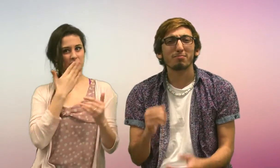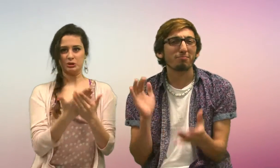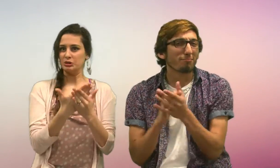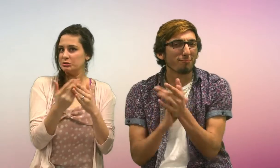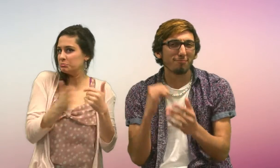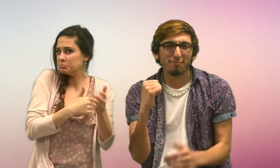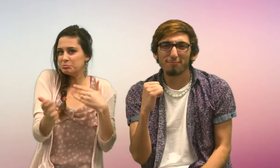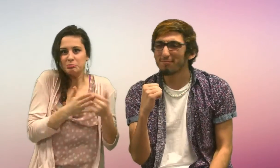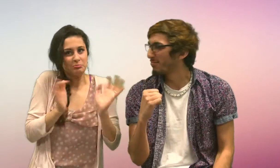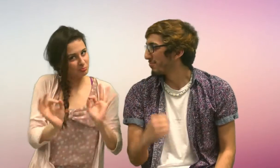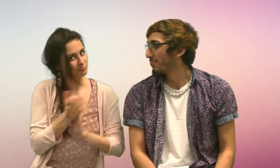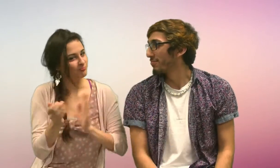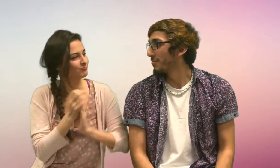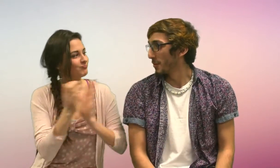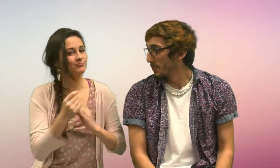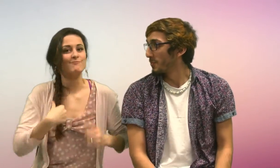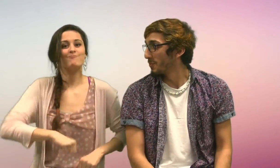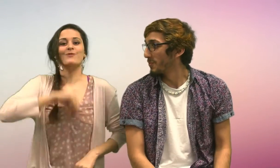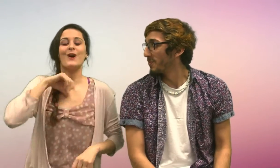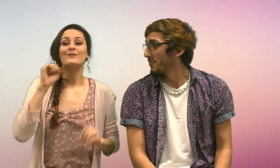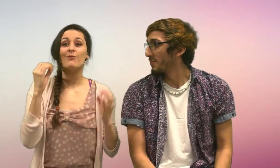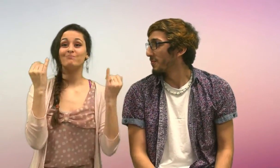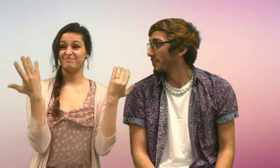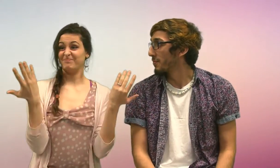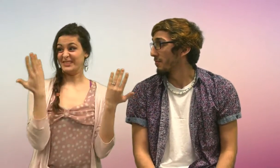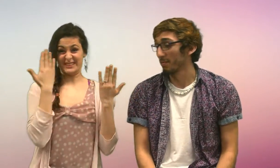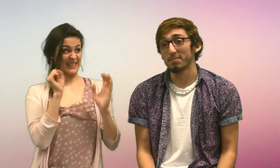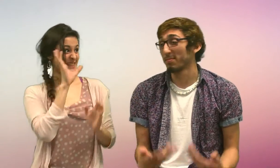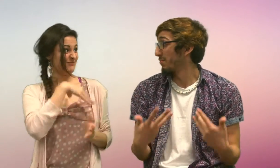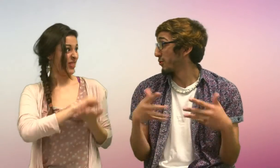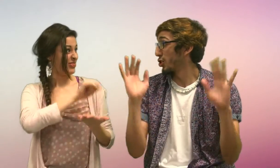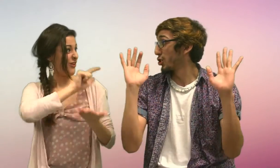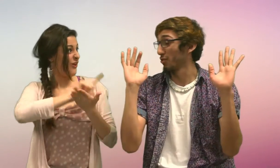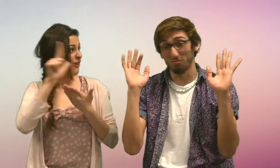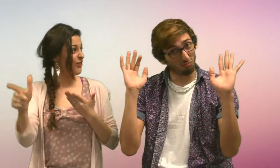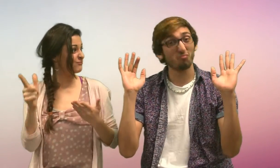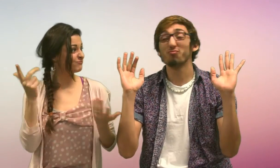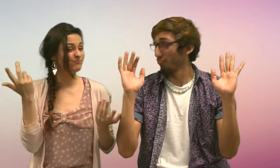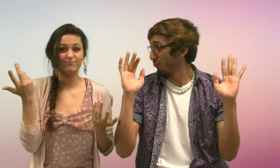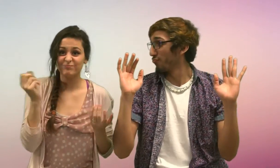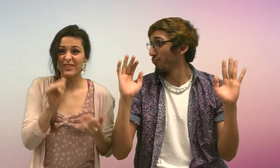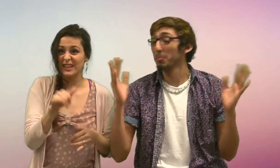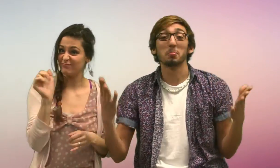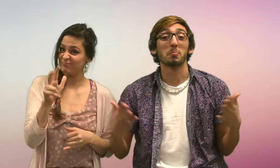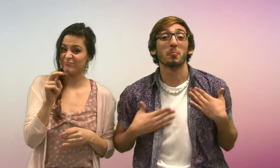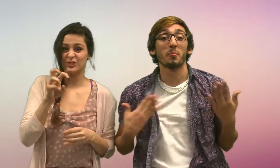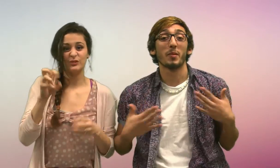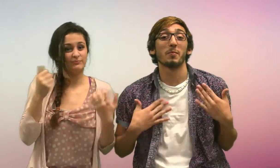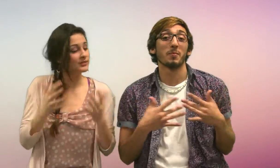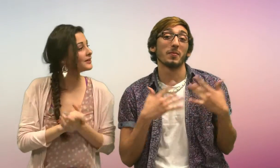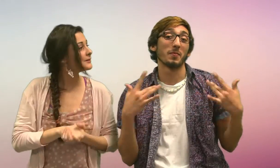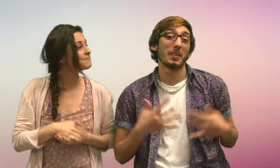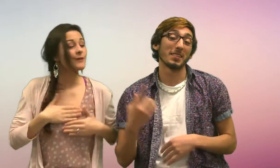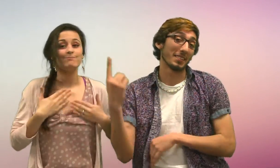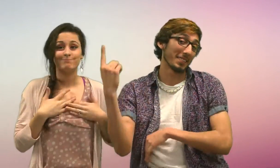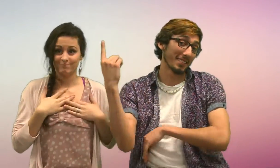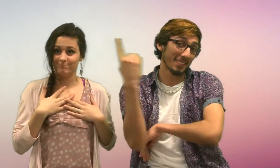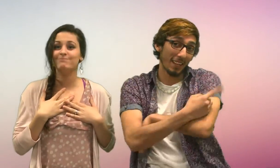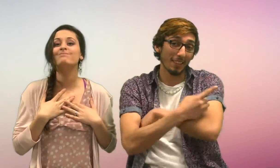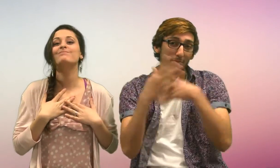It's still pretty good. I'm very proud! I guess that's all. Happy Valentine's Day!